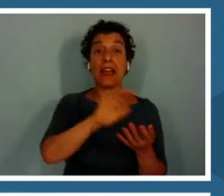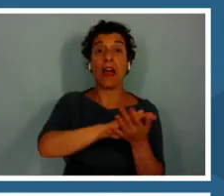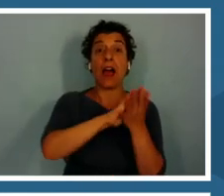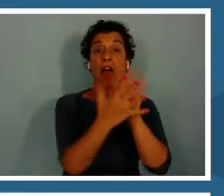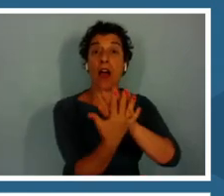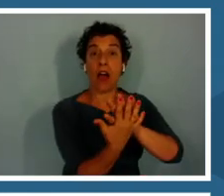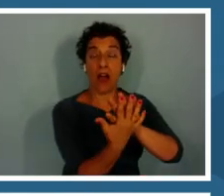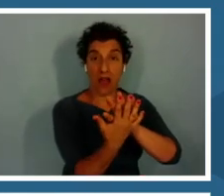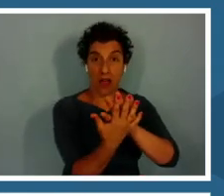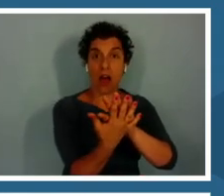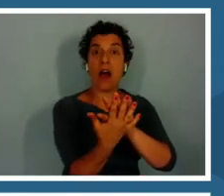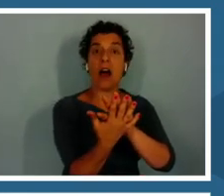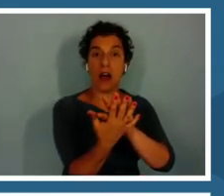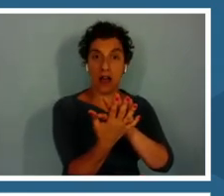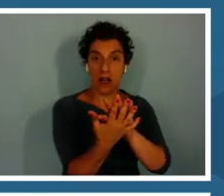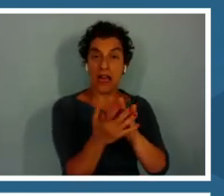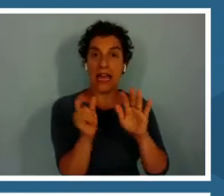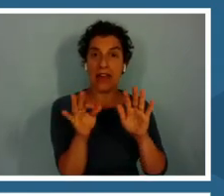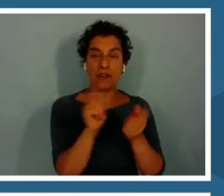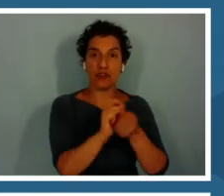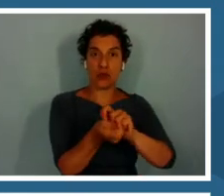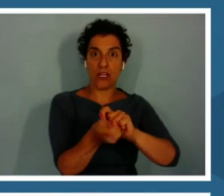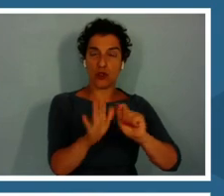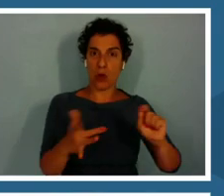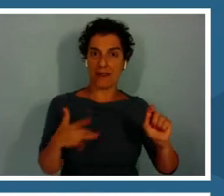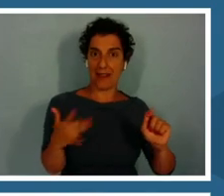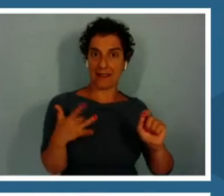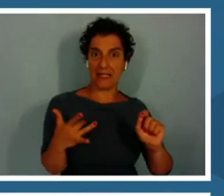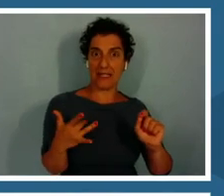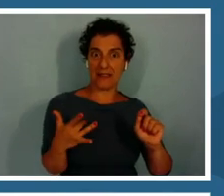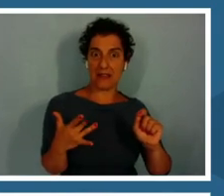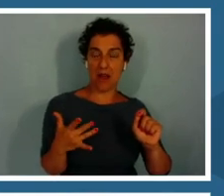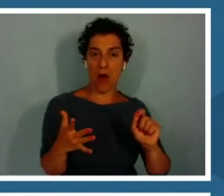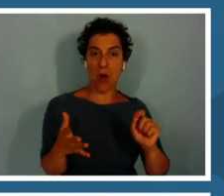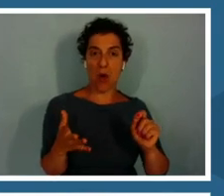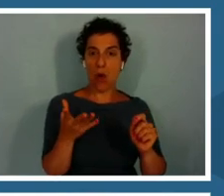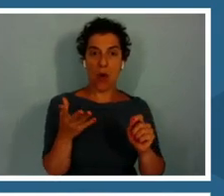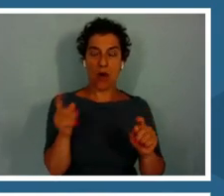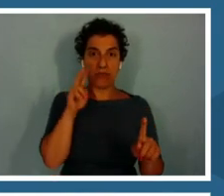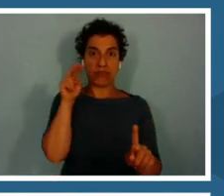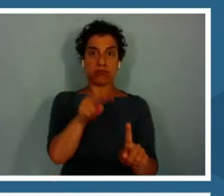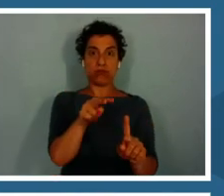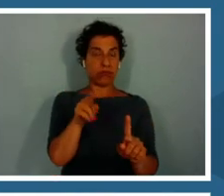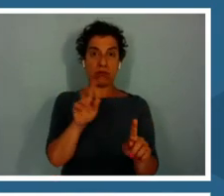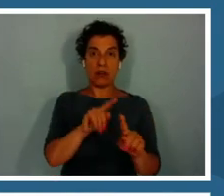like to switch senses or perceive the world through some entirely new sense.